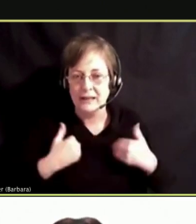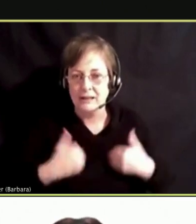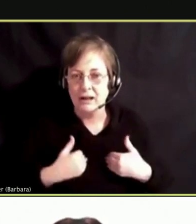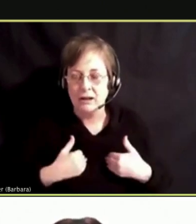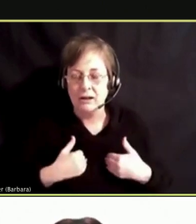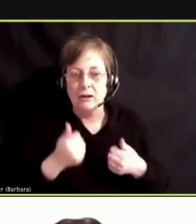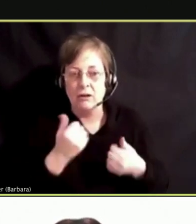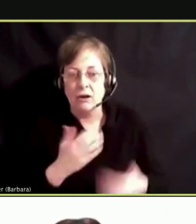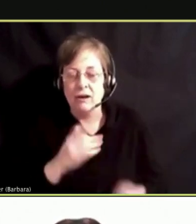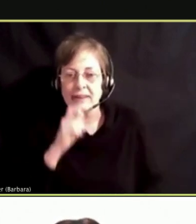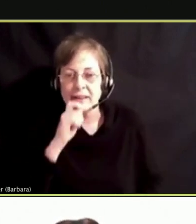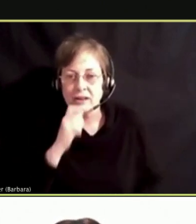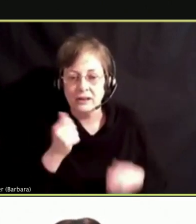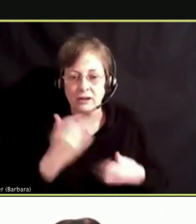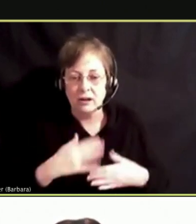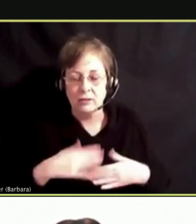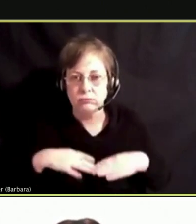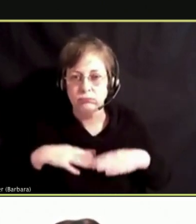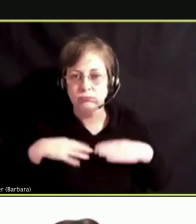THE POINT THEY COULDN'T BREATHE.